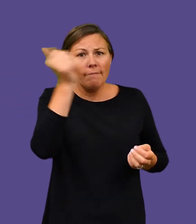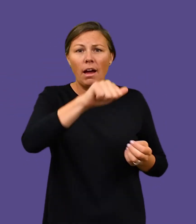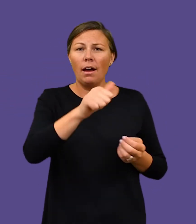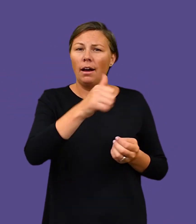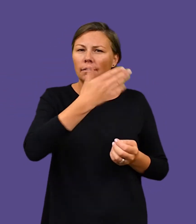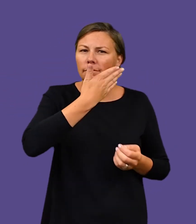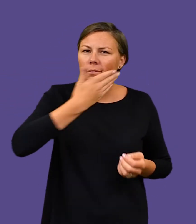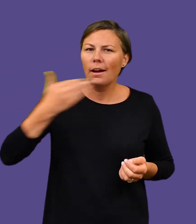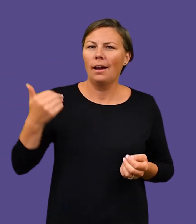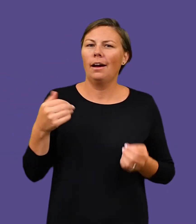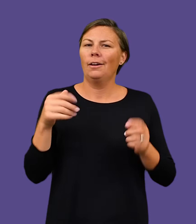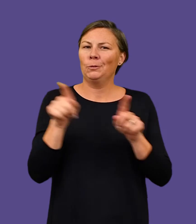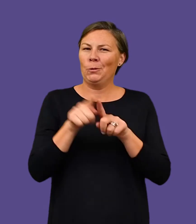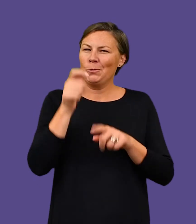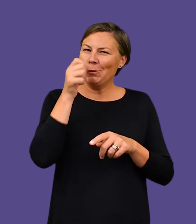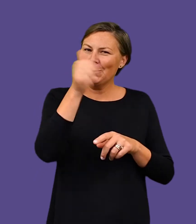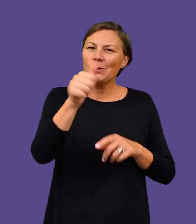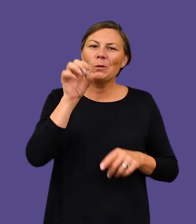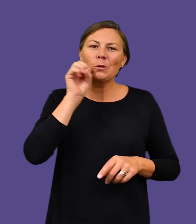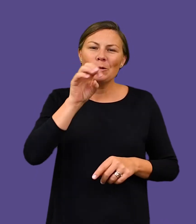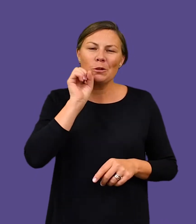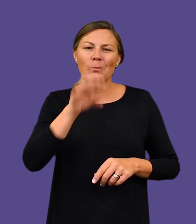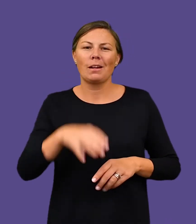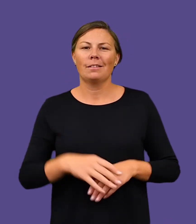Western society with intellect, charm and good humour.’